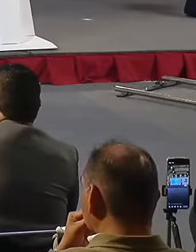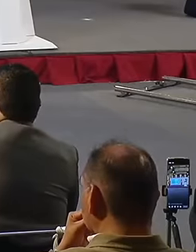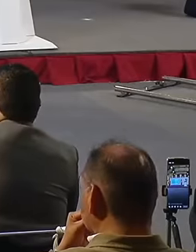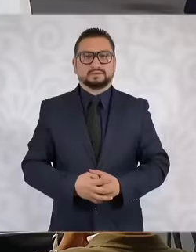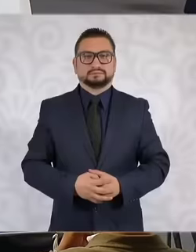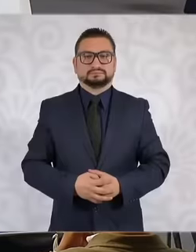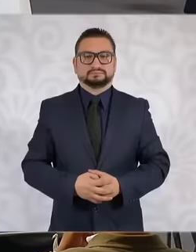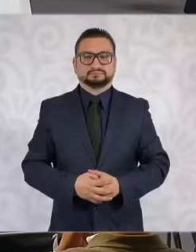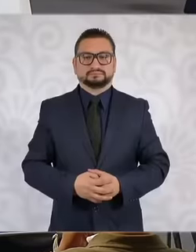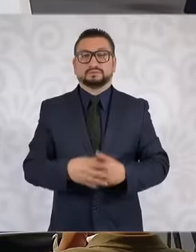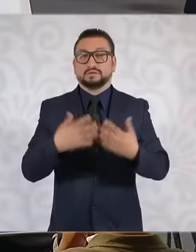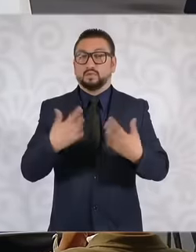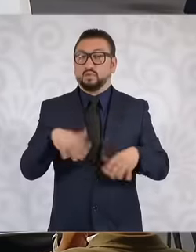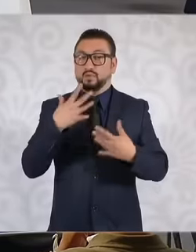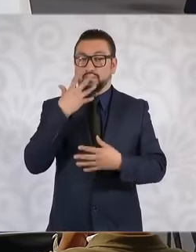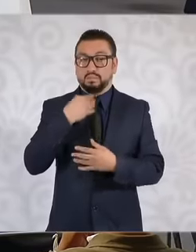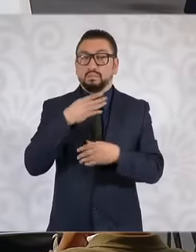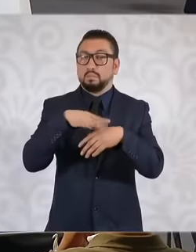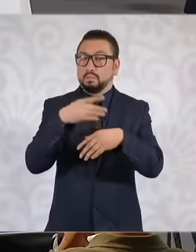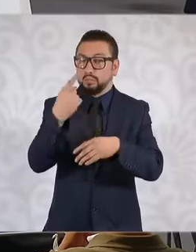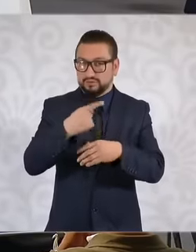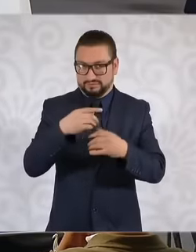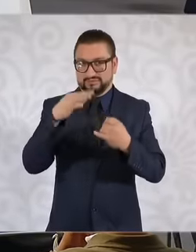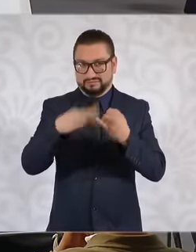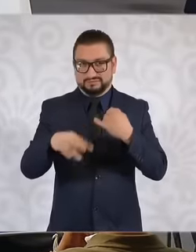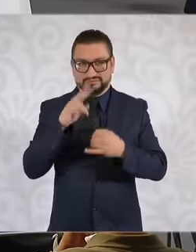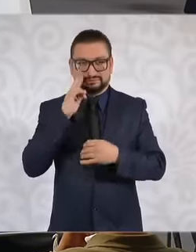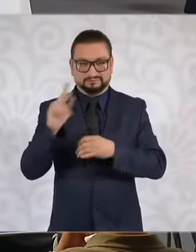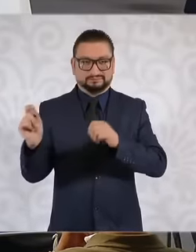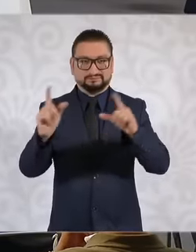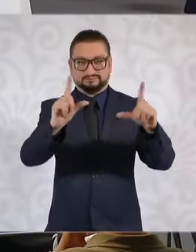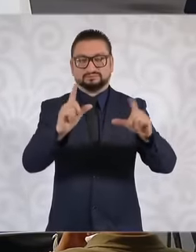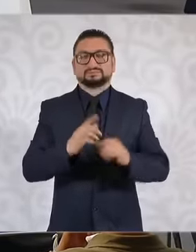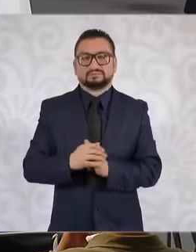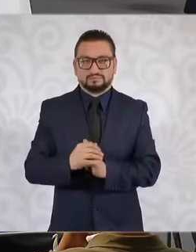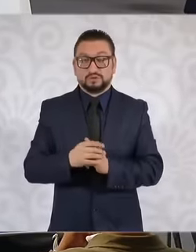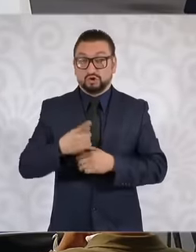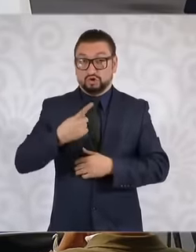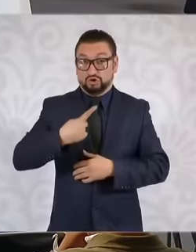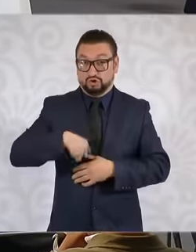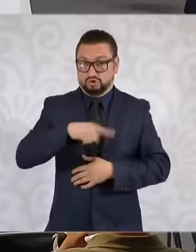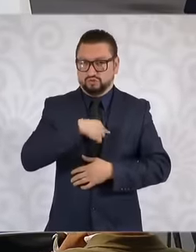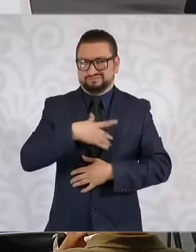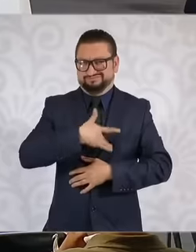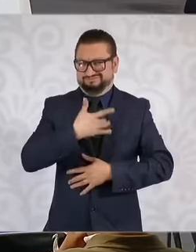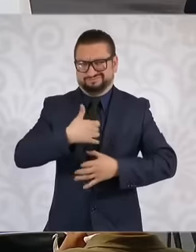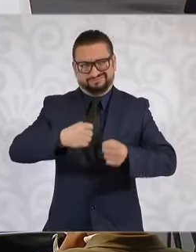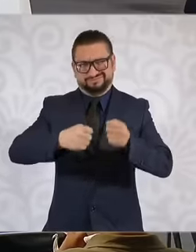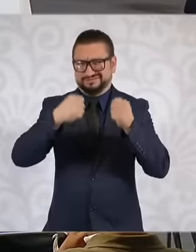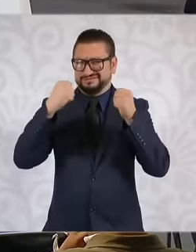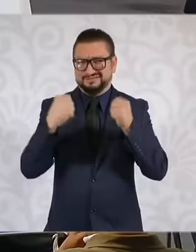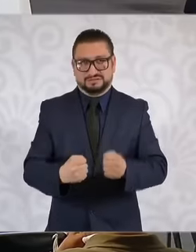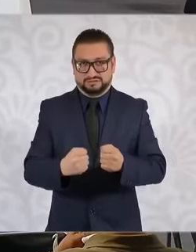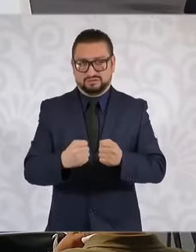is it speculative and we put the last Please because we are sure that during the period of